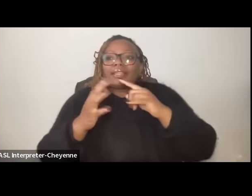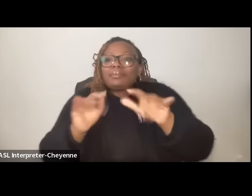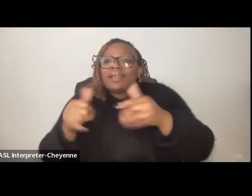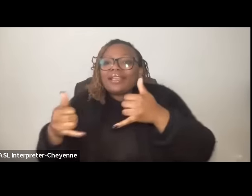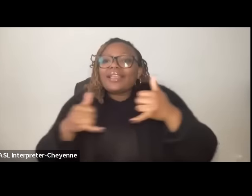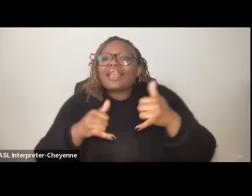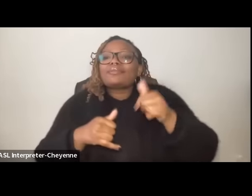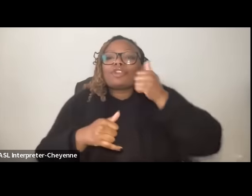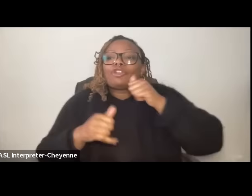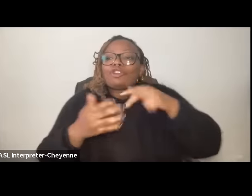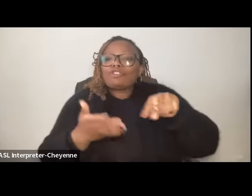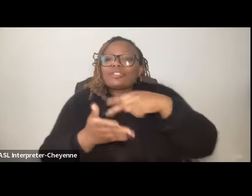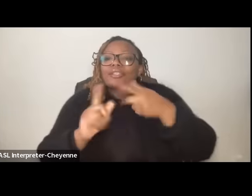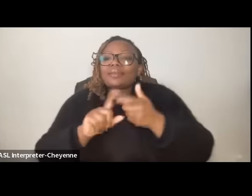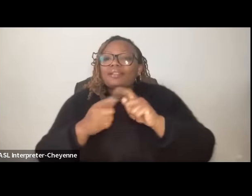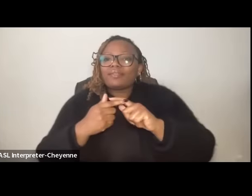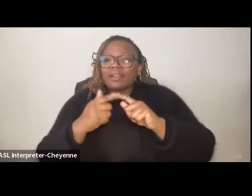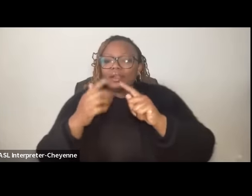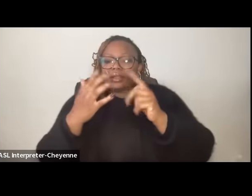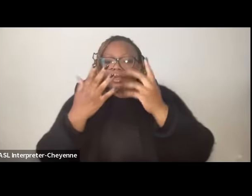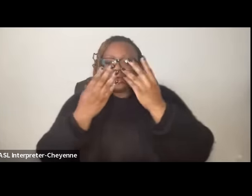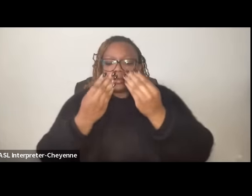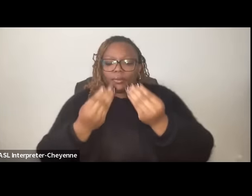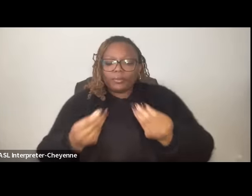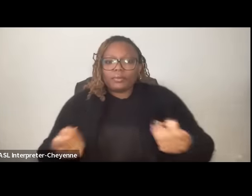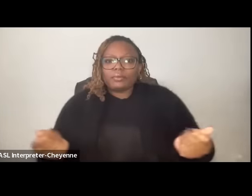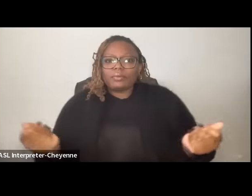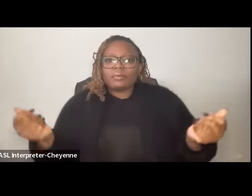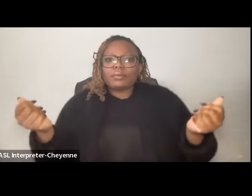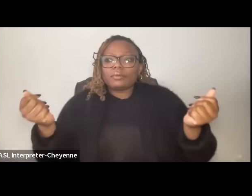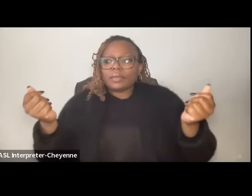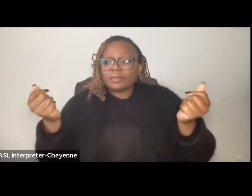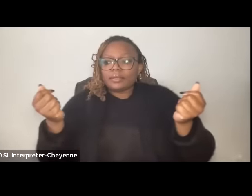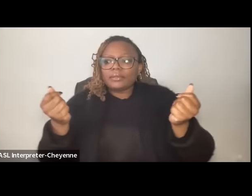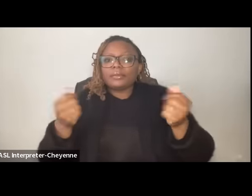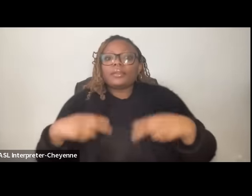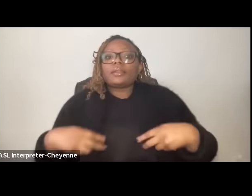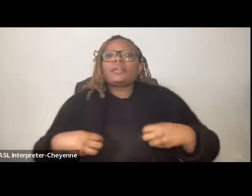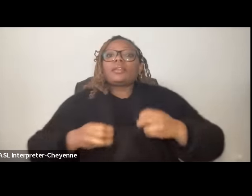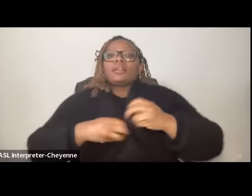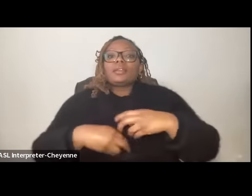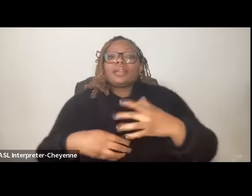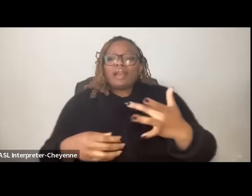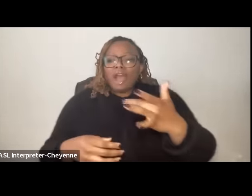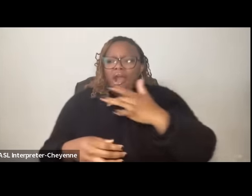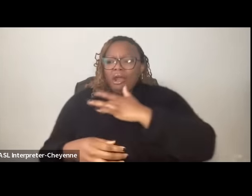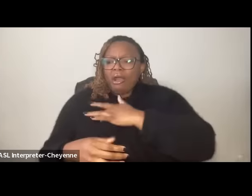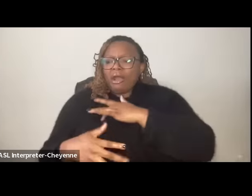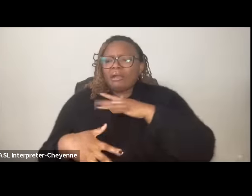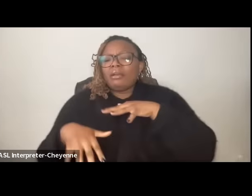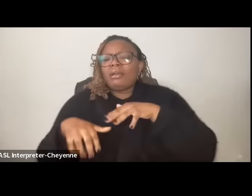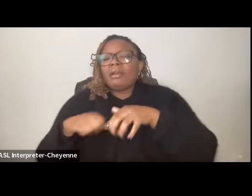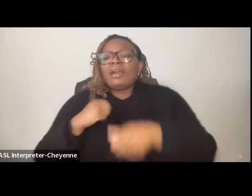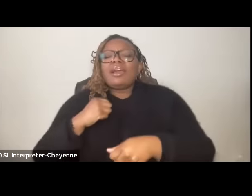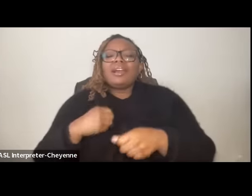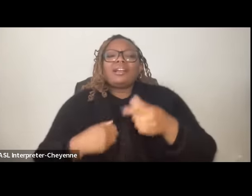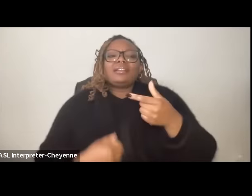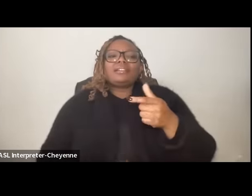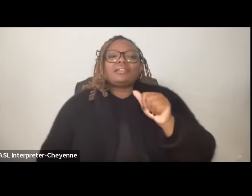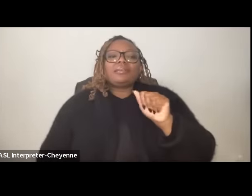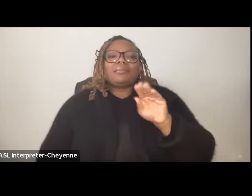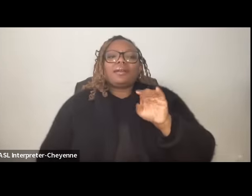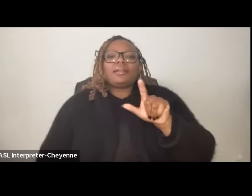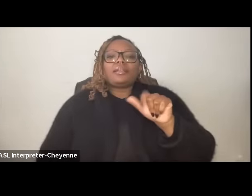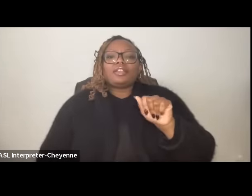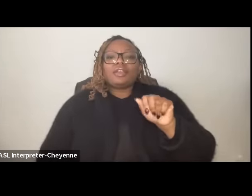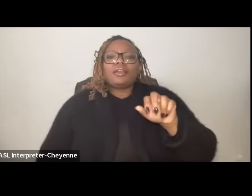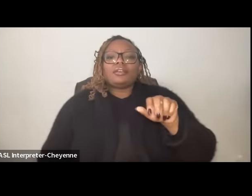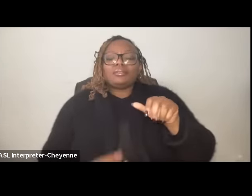are all gone now there is the hole in the heart of the jabalia refugee camp that hole is a bomb